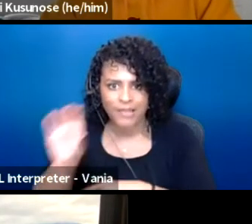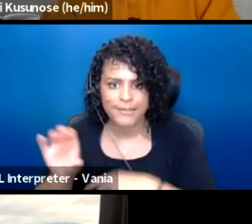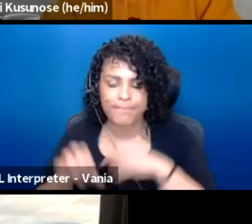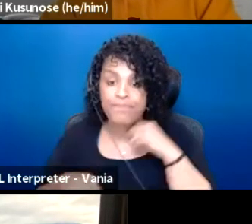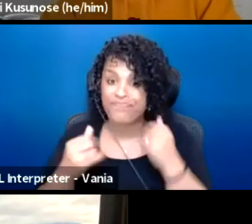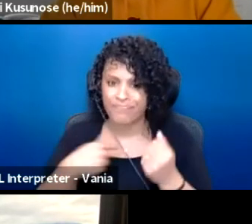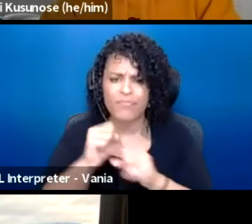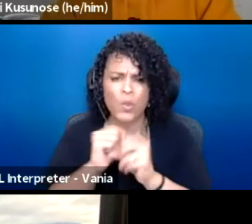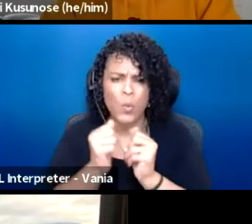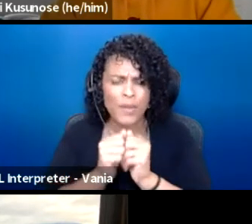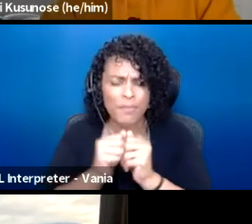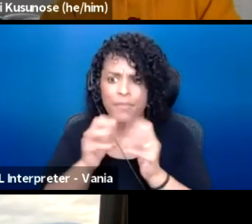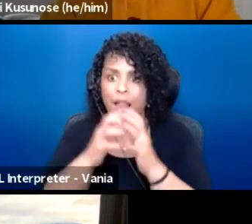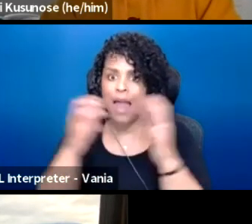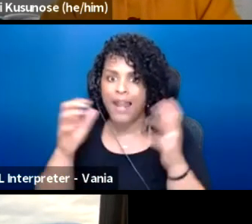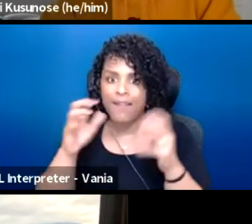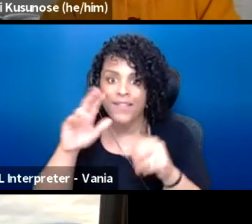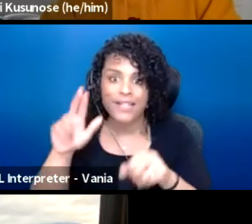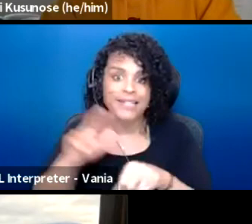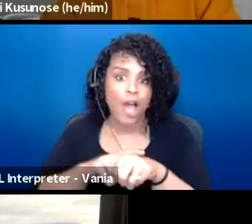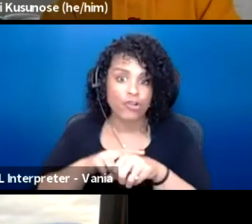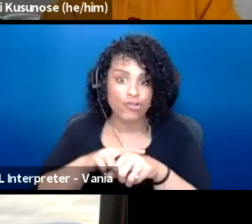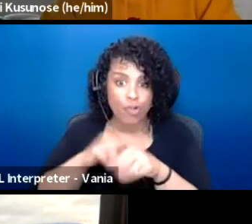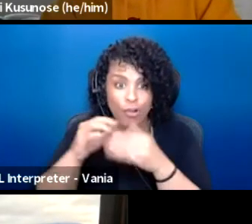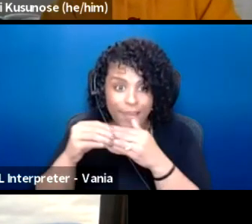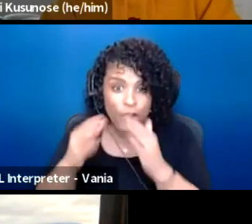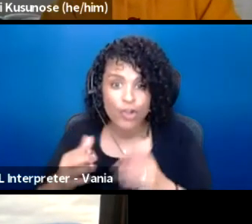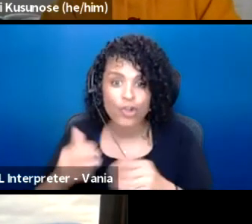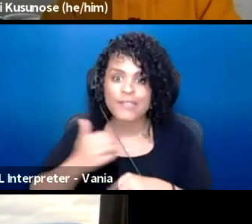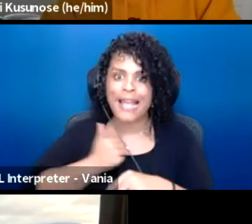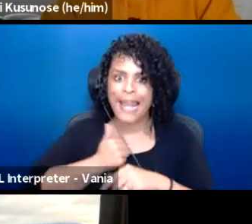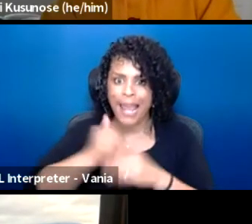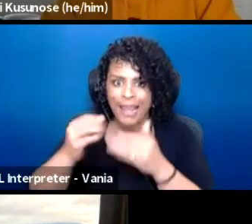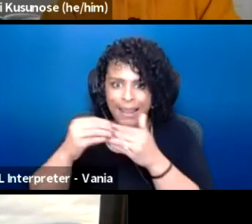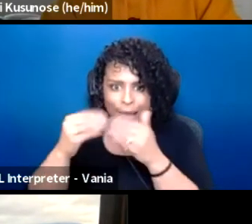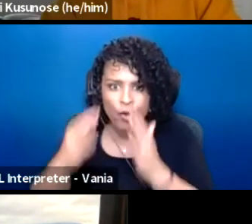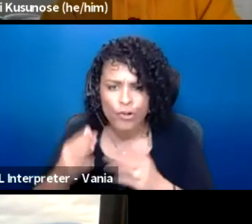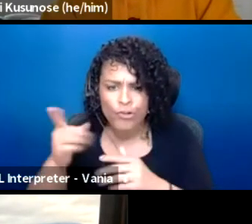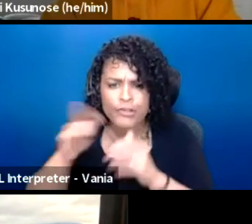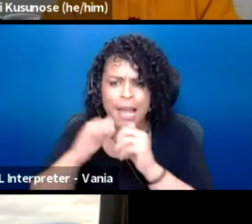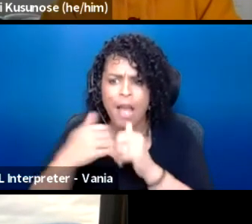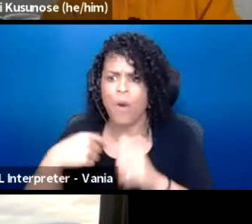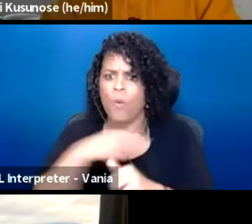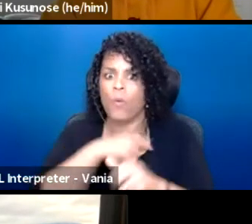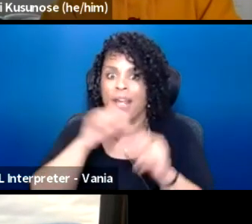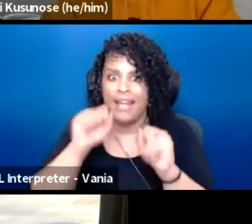And I'm working with a lot of national leaders, as well as Canadian leaders in terms of how we can all do this together.